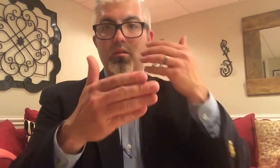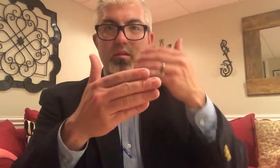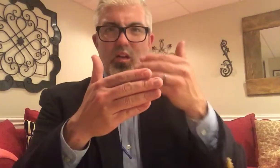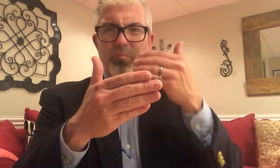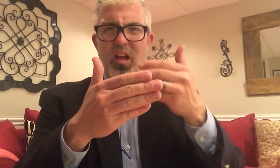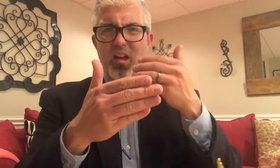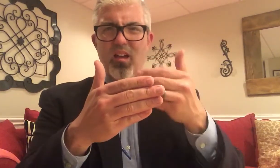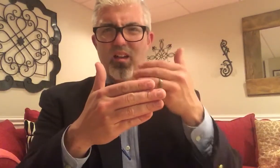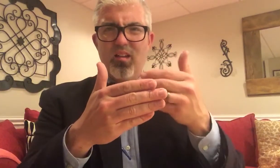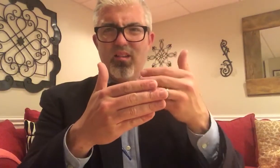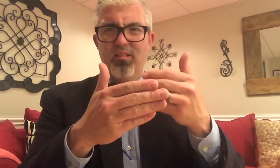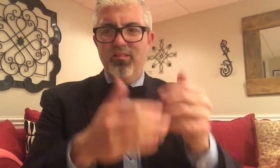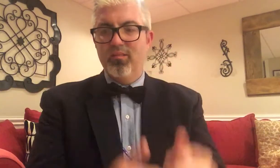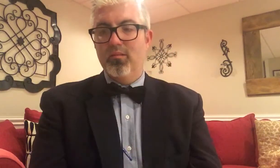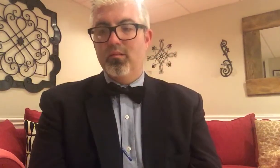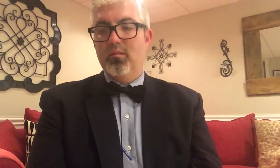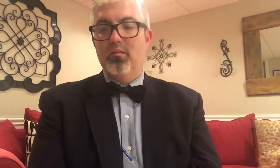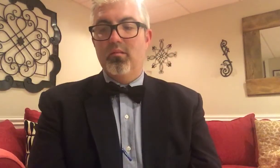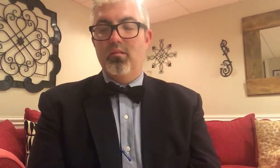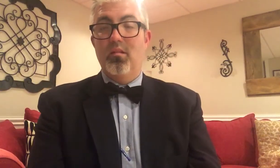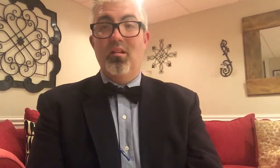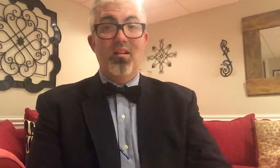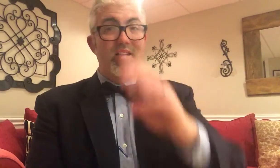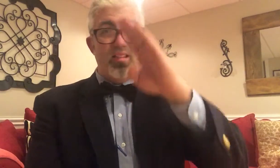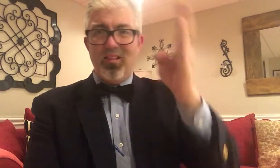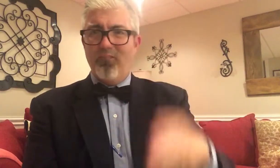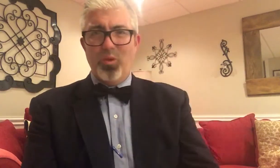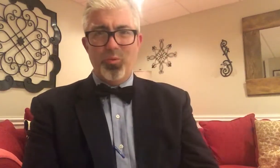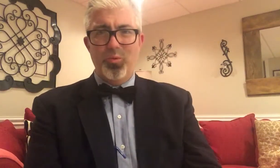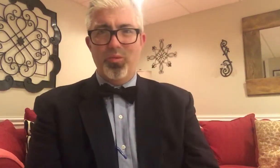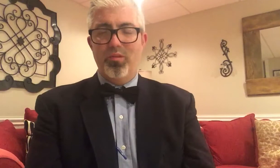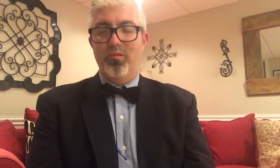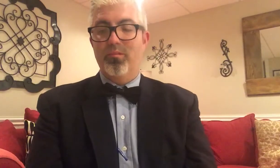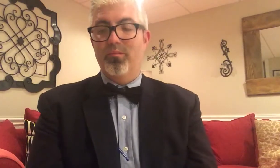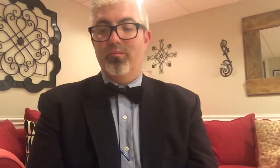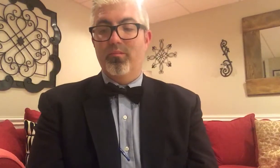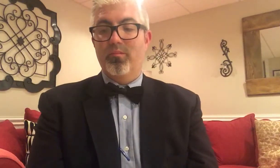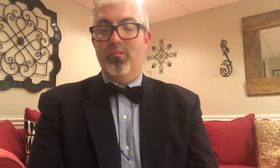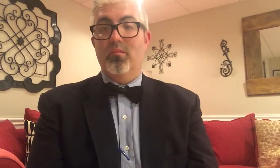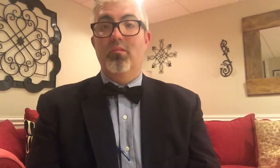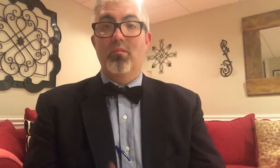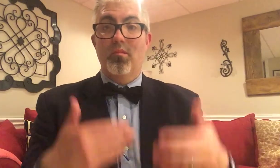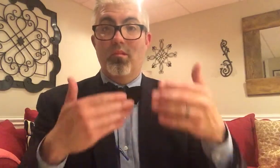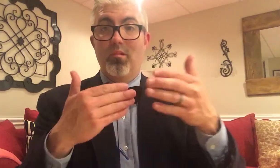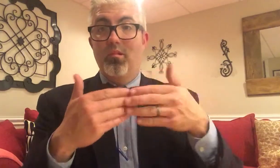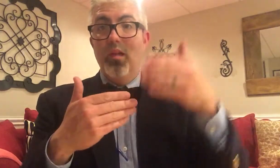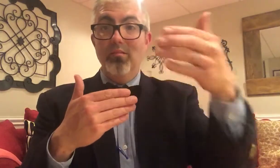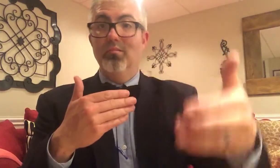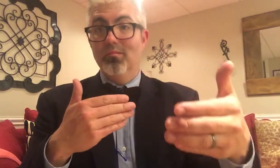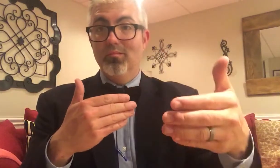NEARBY NEVER NEXT